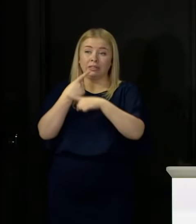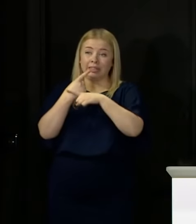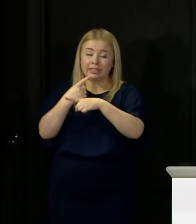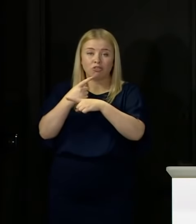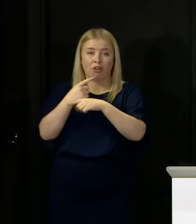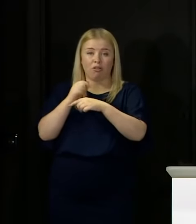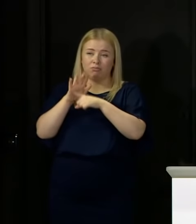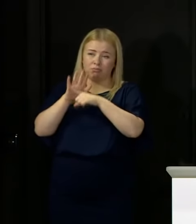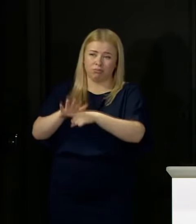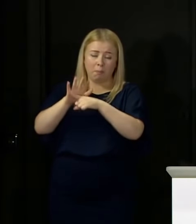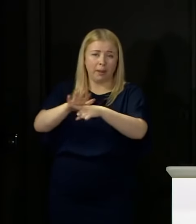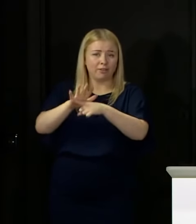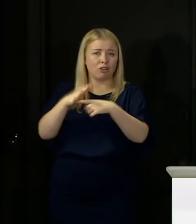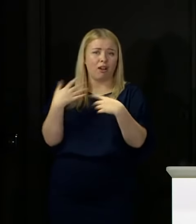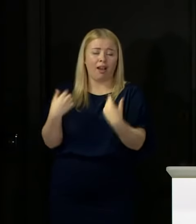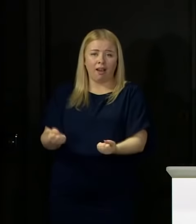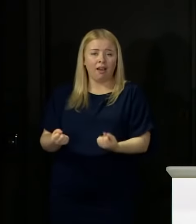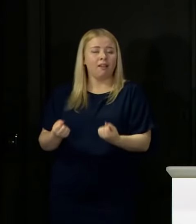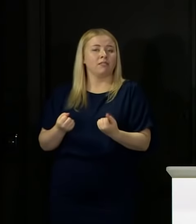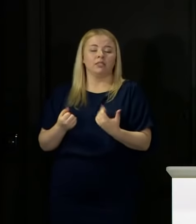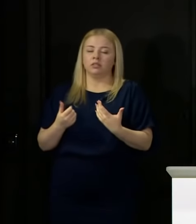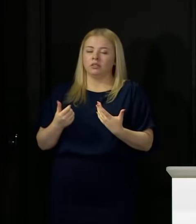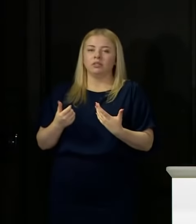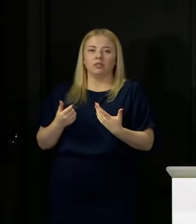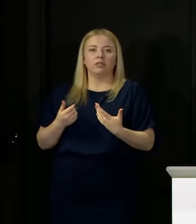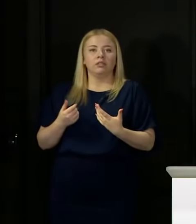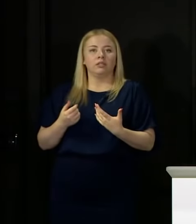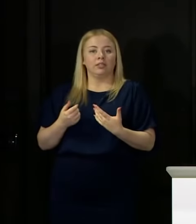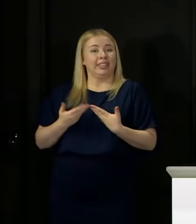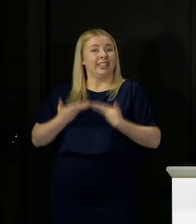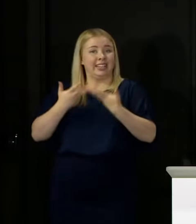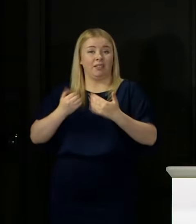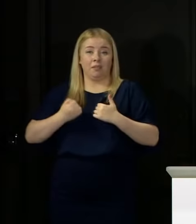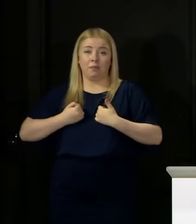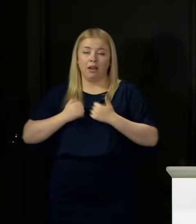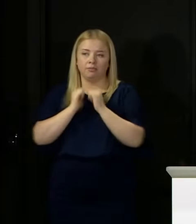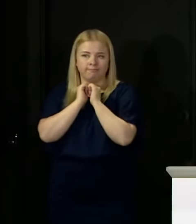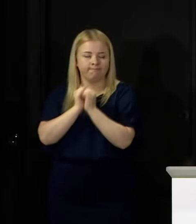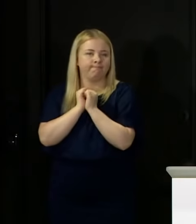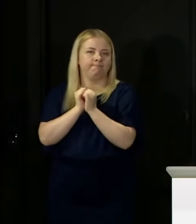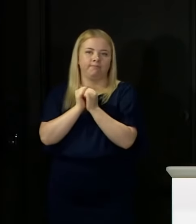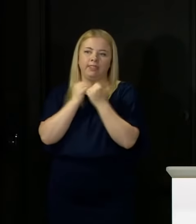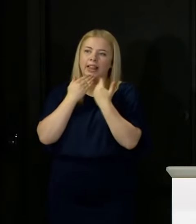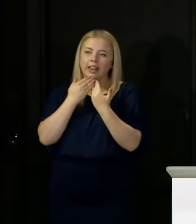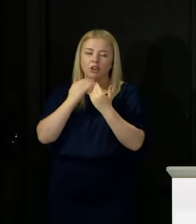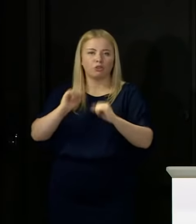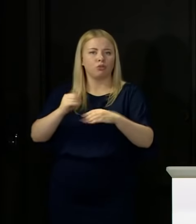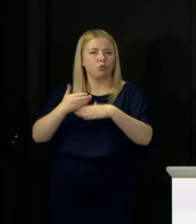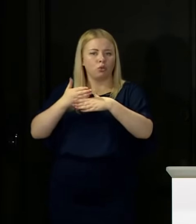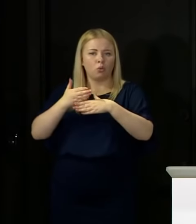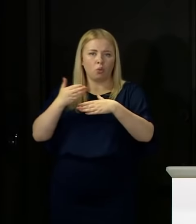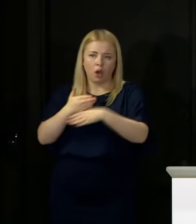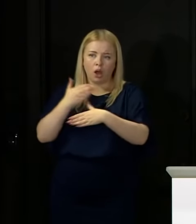would take the opportunity to convey my appreciation for the work that teachers are doing and will be doing as schools return.